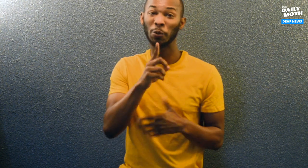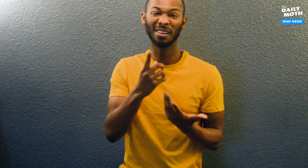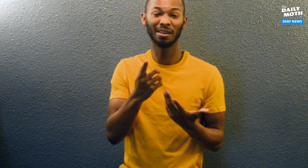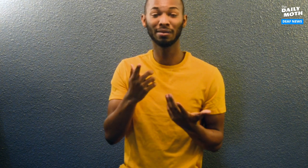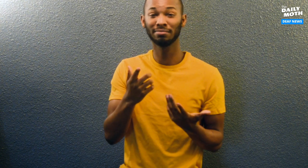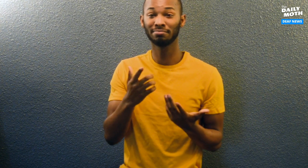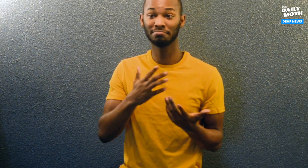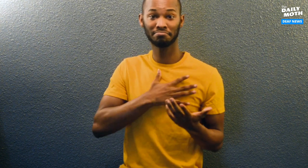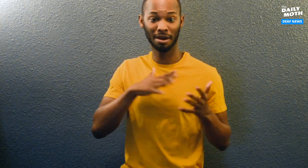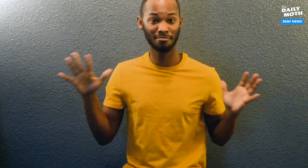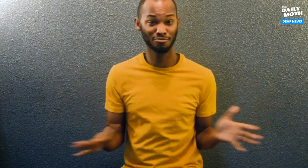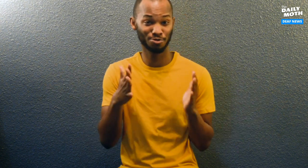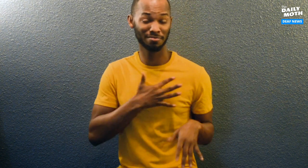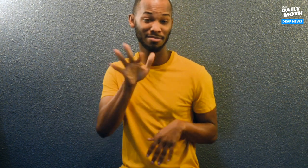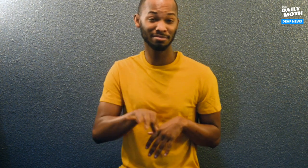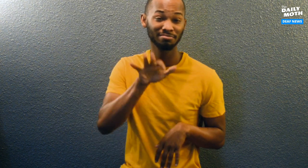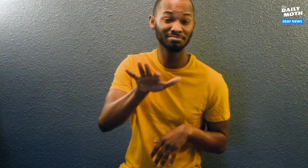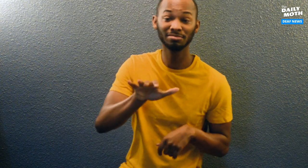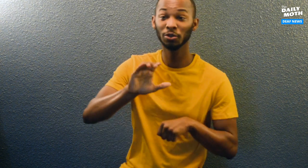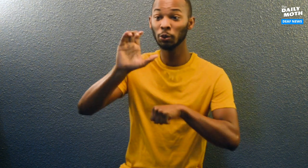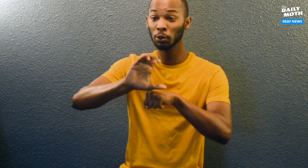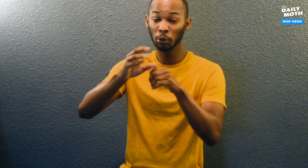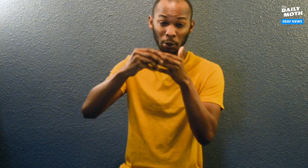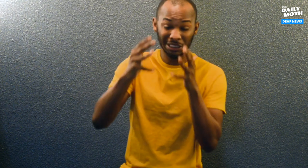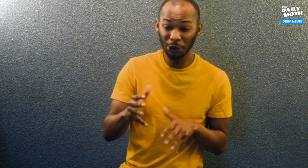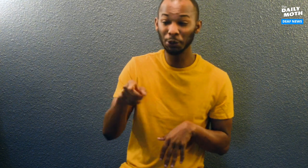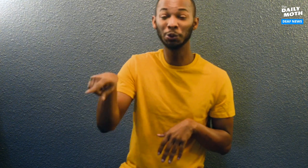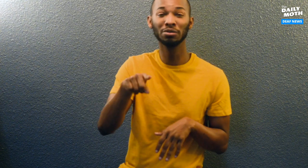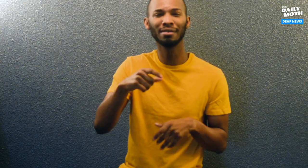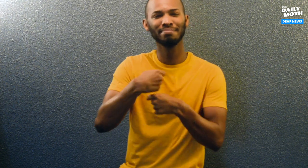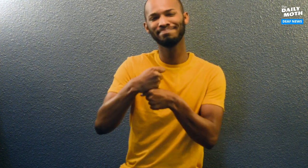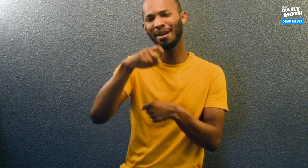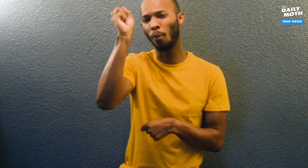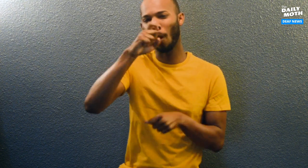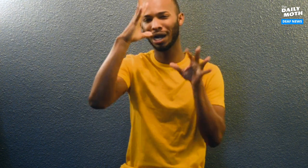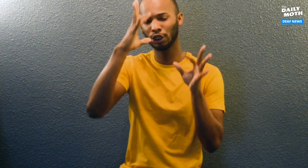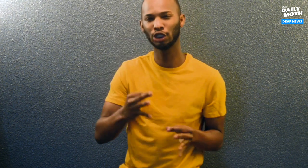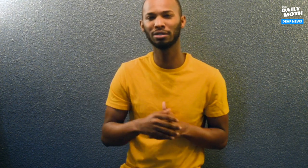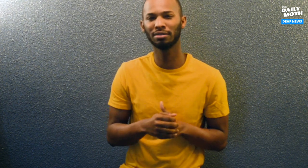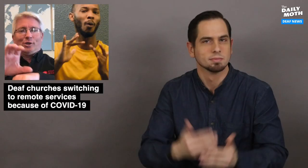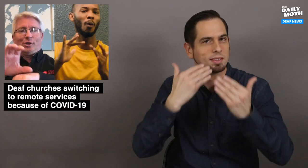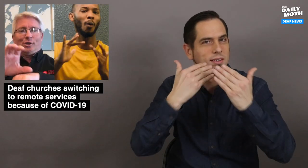Really, my advice to church leaders is to make wise decisions.